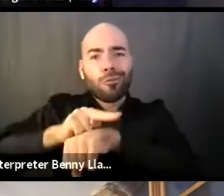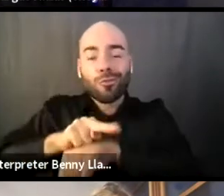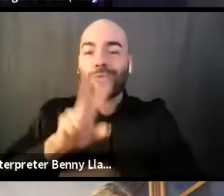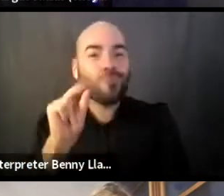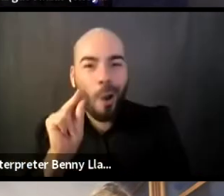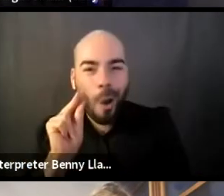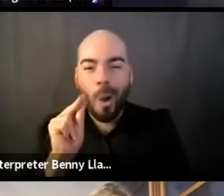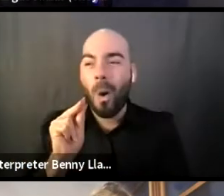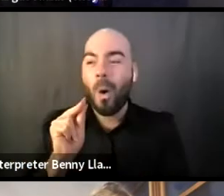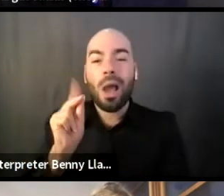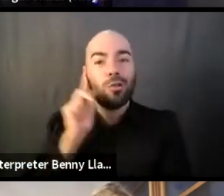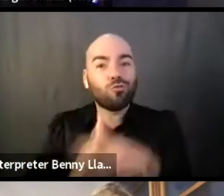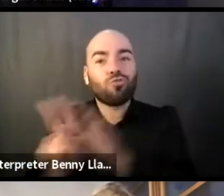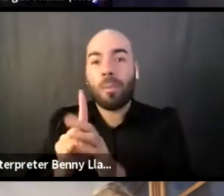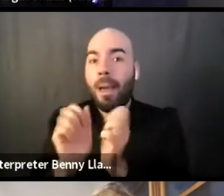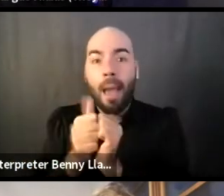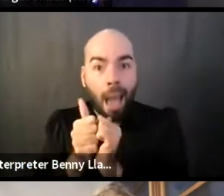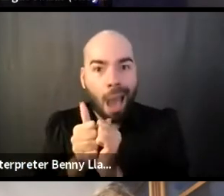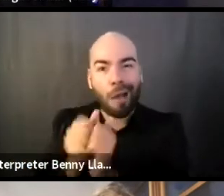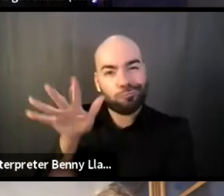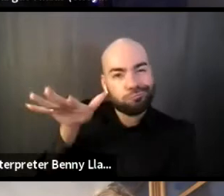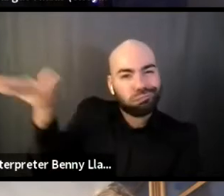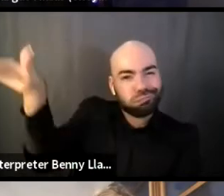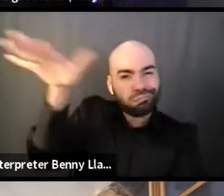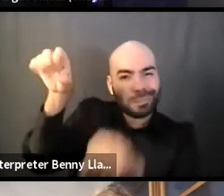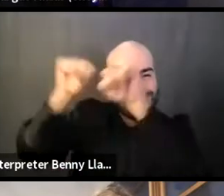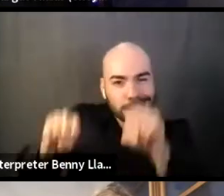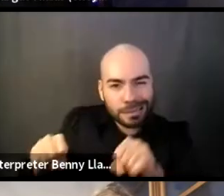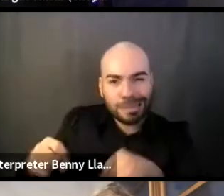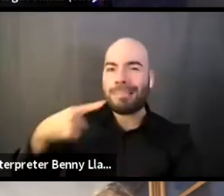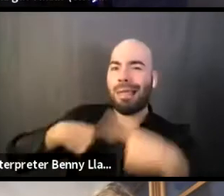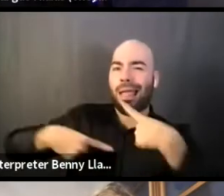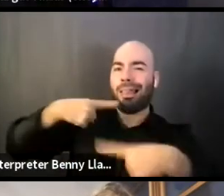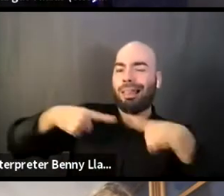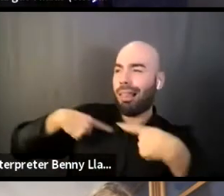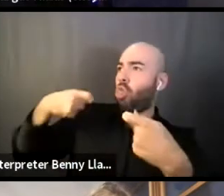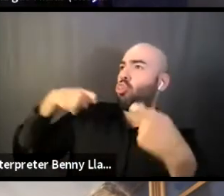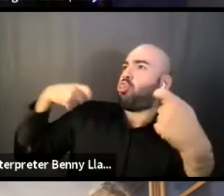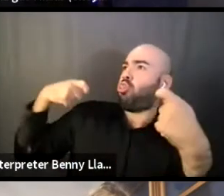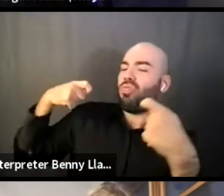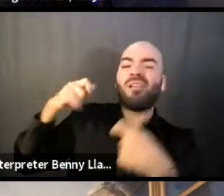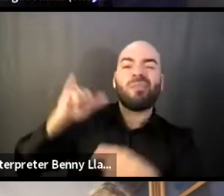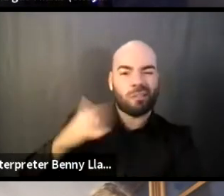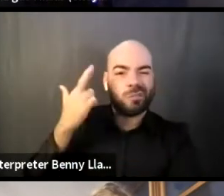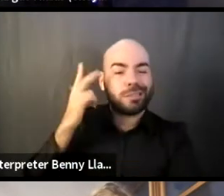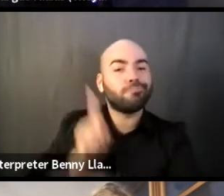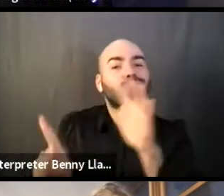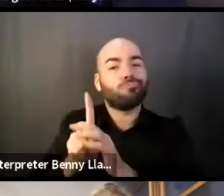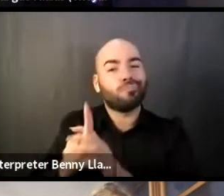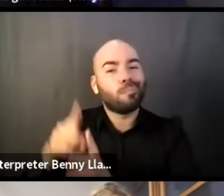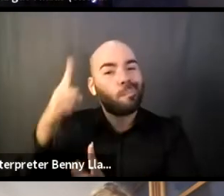to give us understanding of how we can actually move forward so we can have some clear vision in our missions.